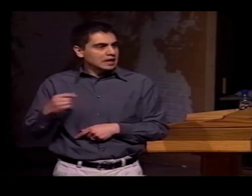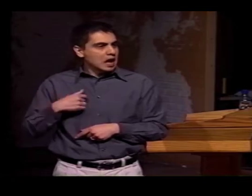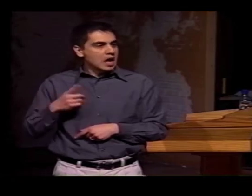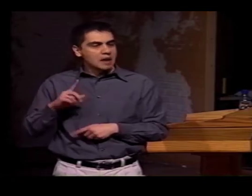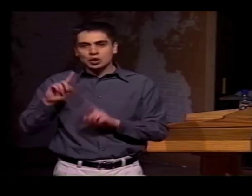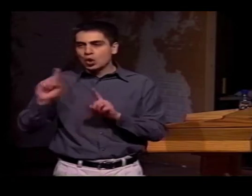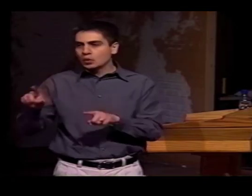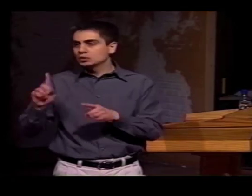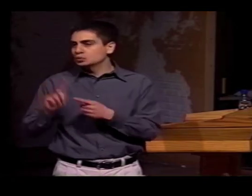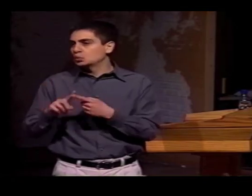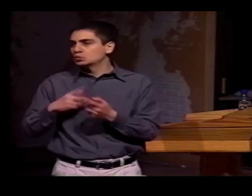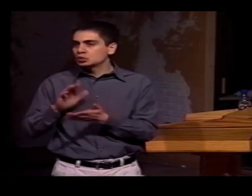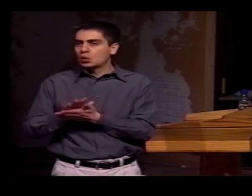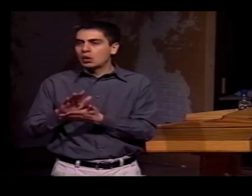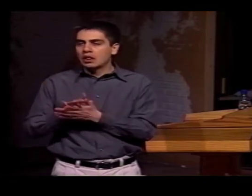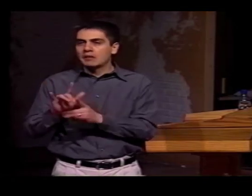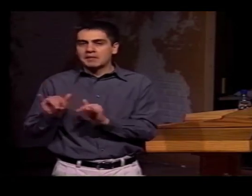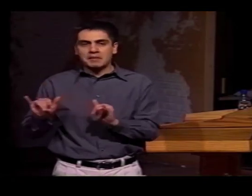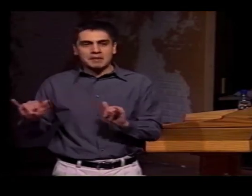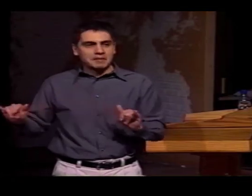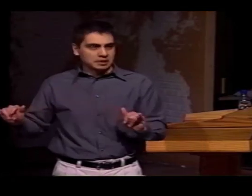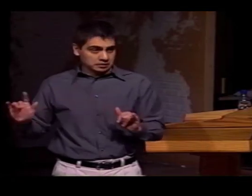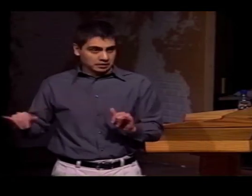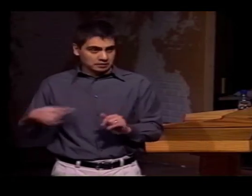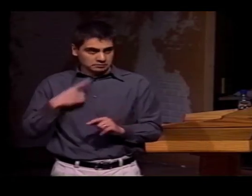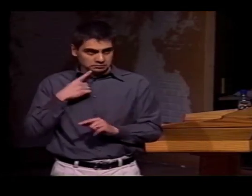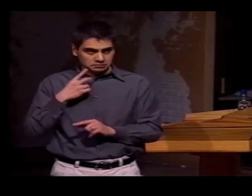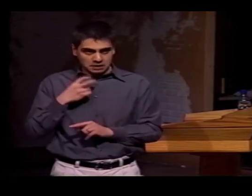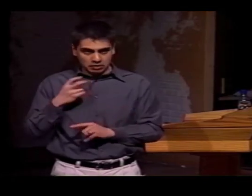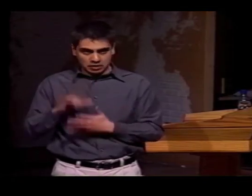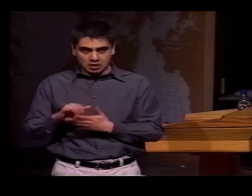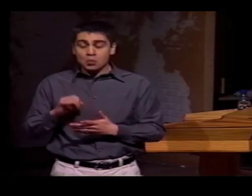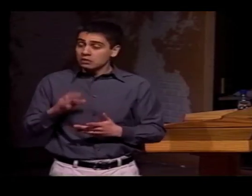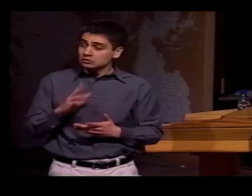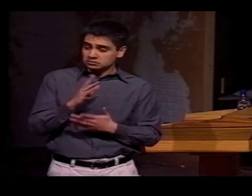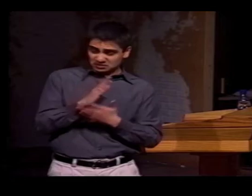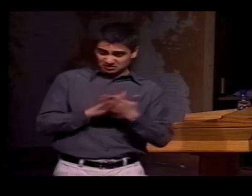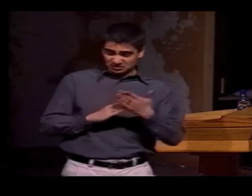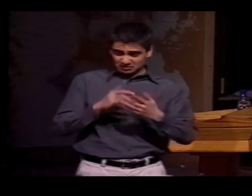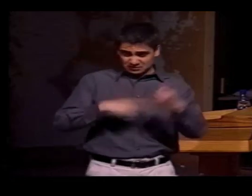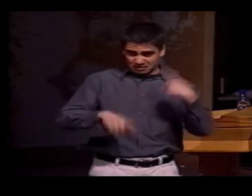AND I AM GOING TO SCHOOL" BLAH, BLAH, BLAH. SO YOU CAN READ THAT UP ENOUGH.